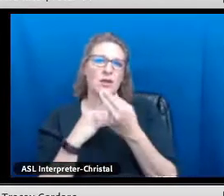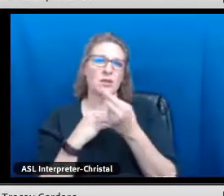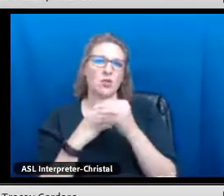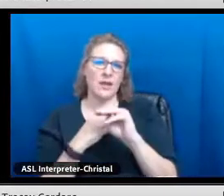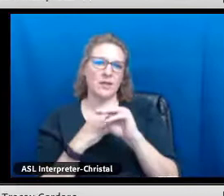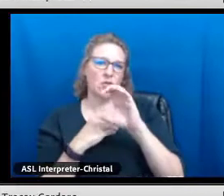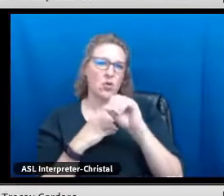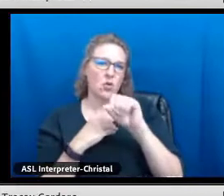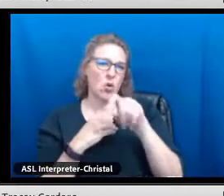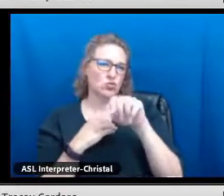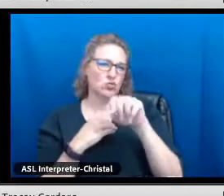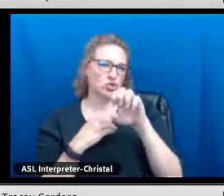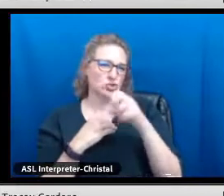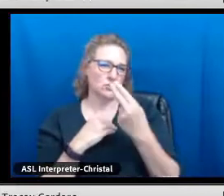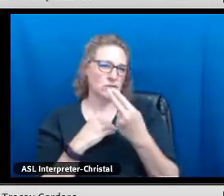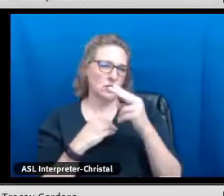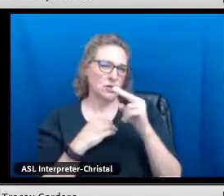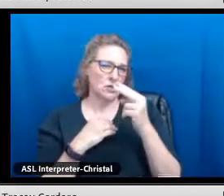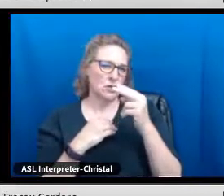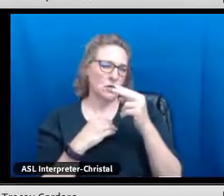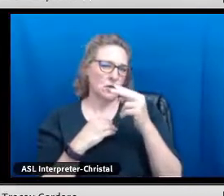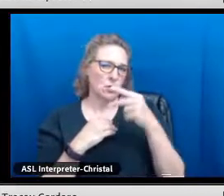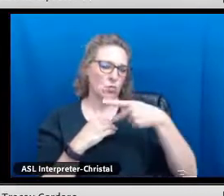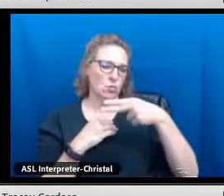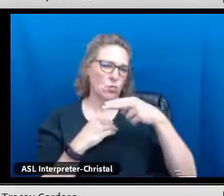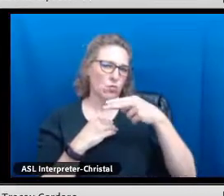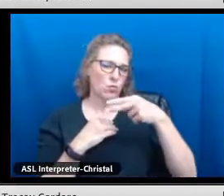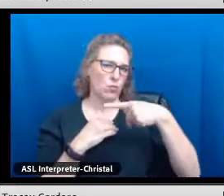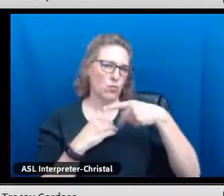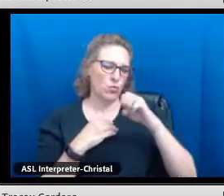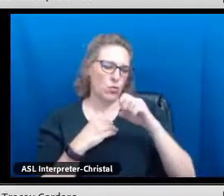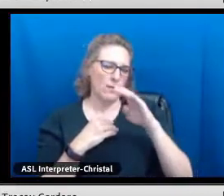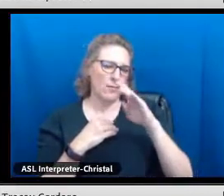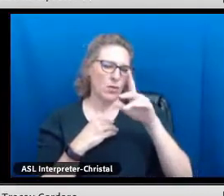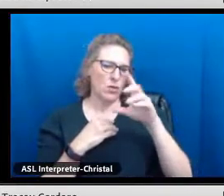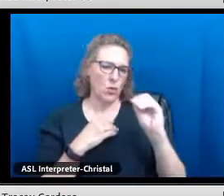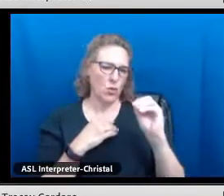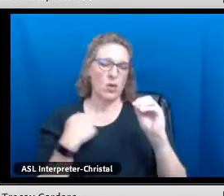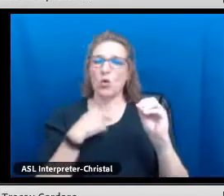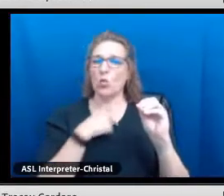We are located here in Cochiti Pueblo, New Mexico.